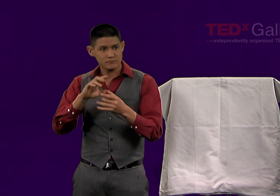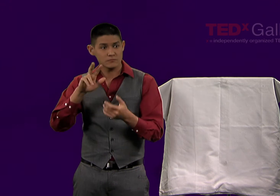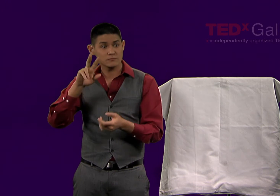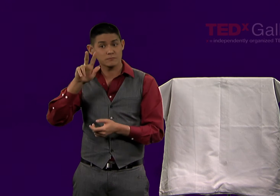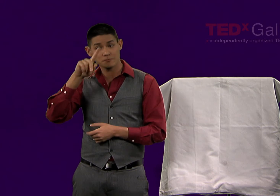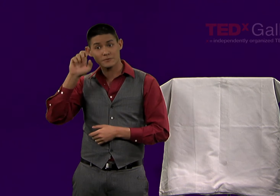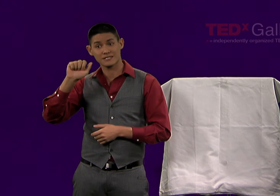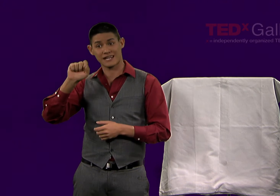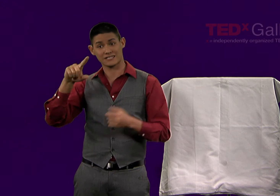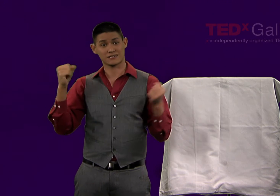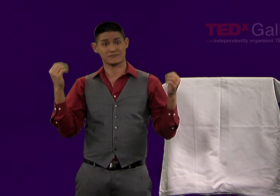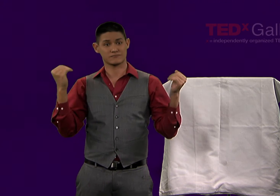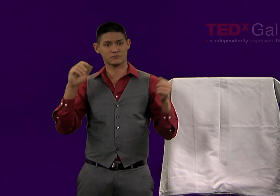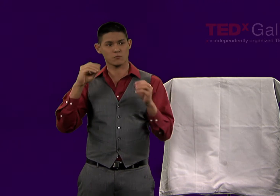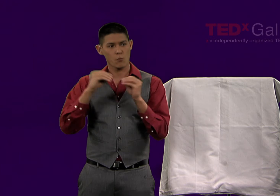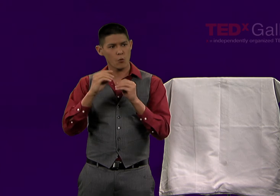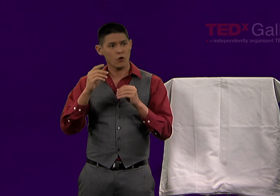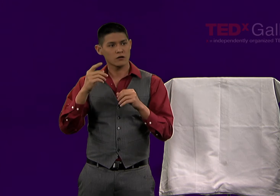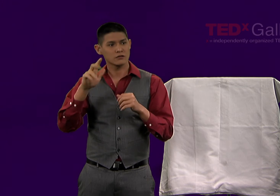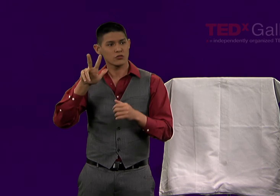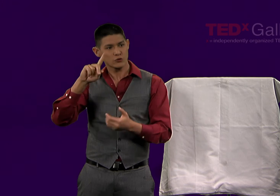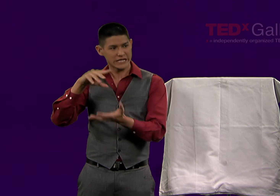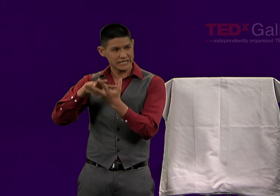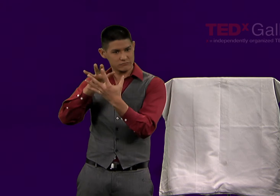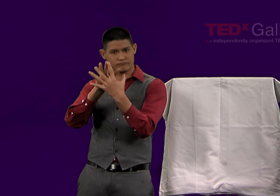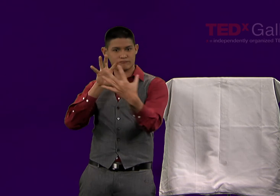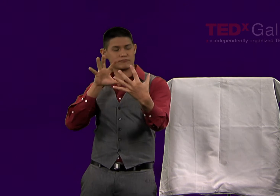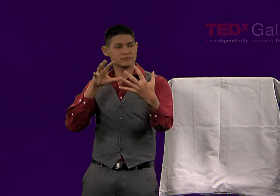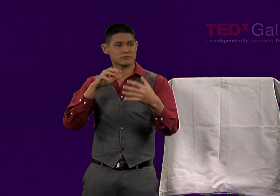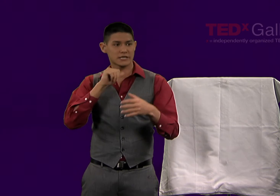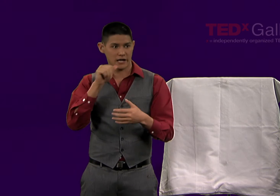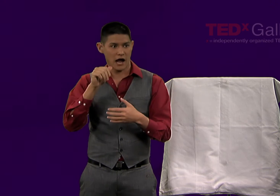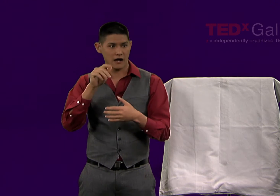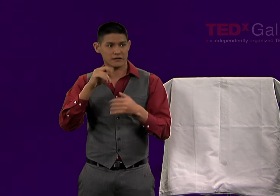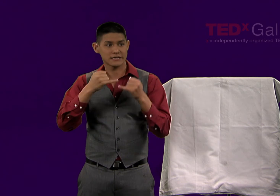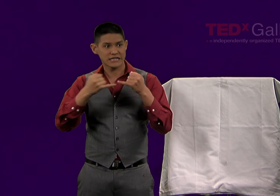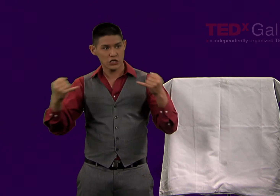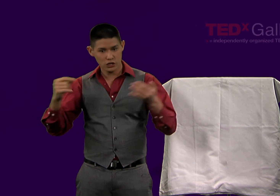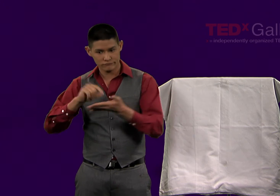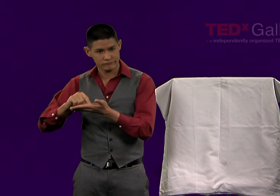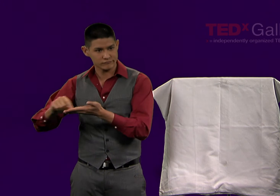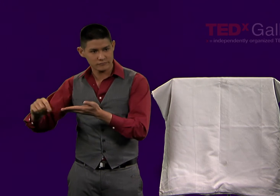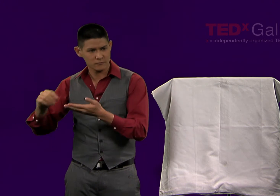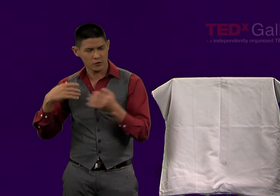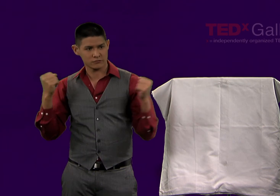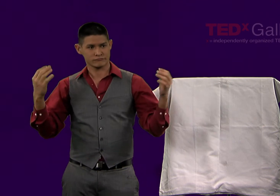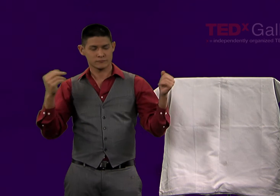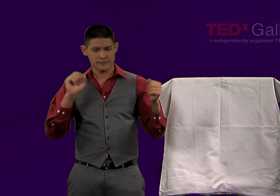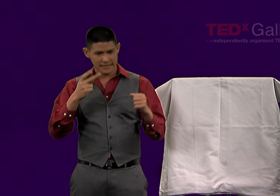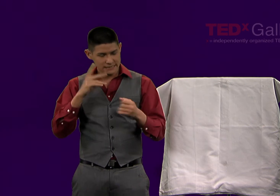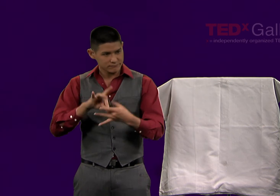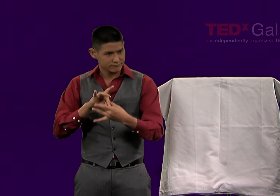in American Sign Language in a 3D form. It's not linear in the way that written English text is,